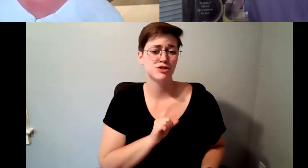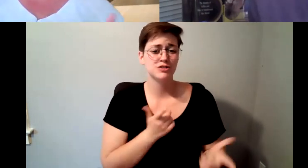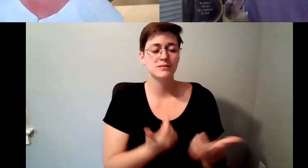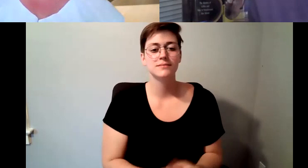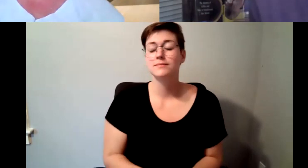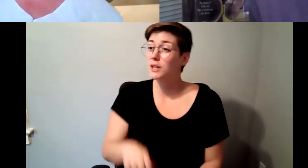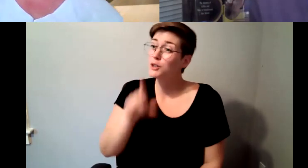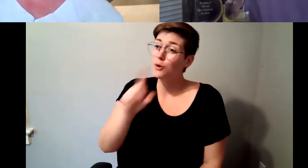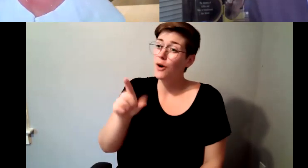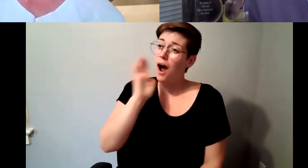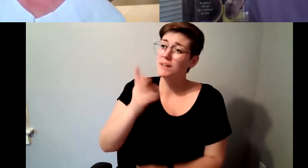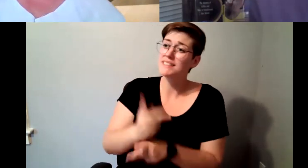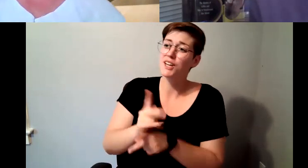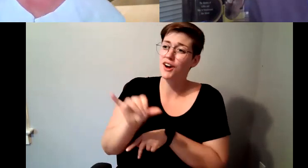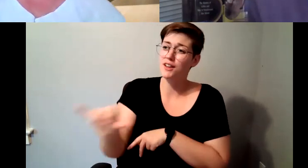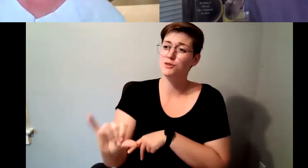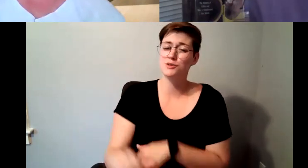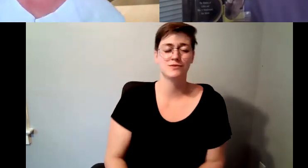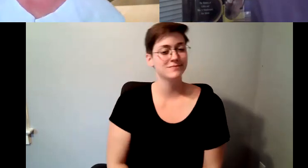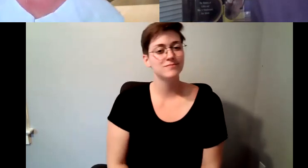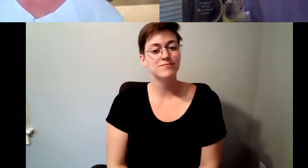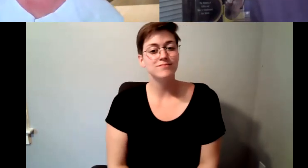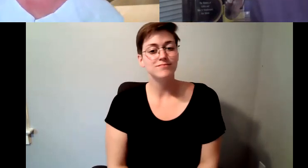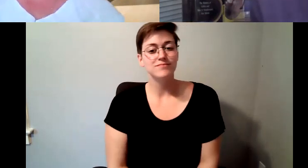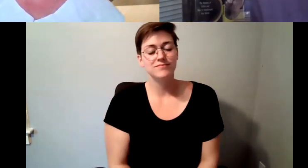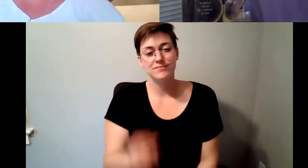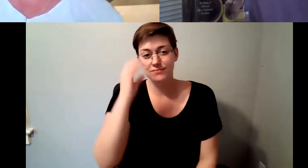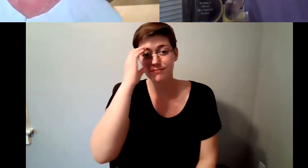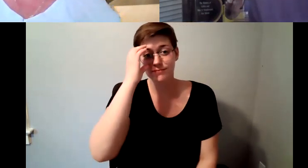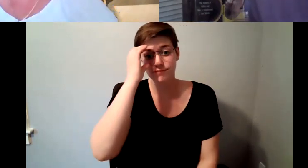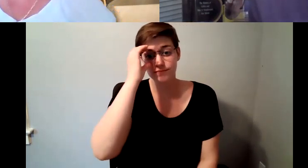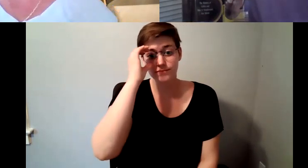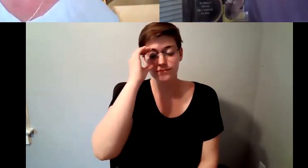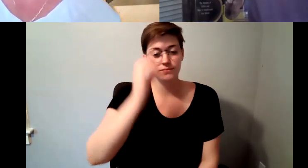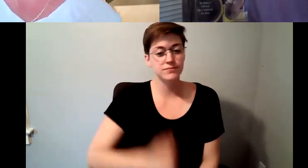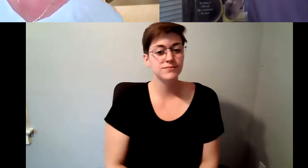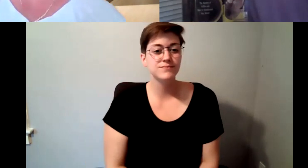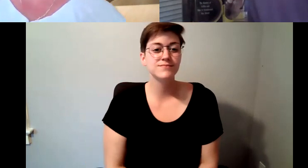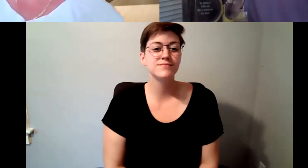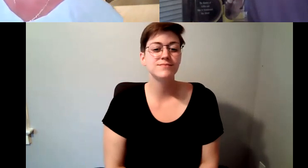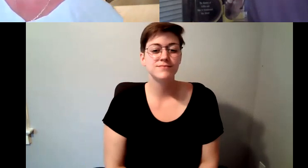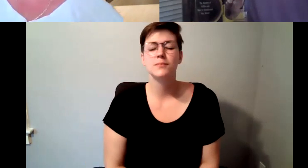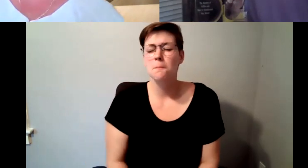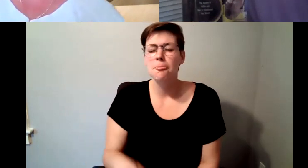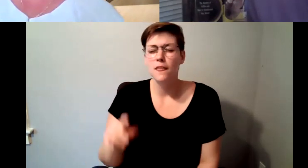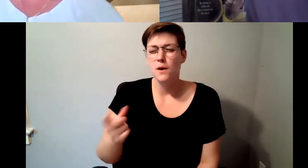Kelly Redder: Conversion so we do have a question I mean you talk a lot in the book about climate